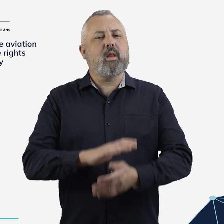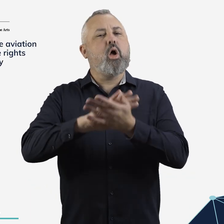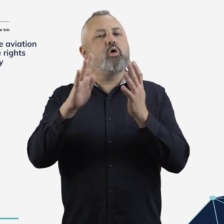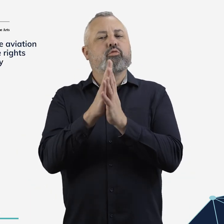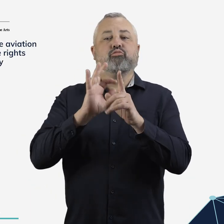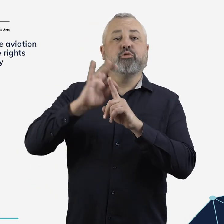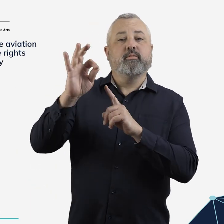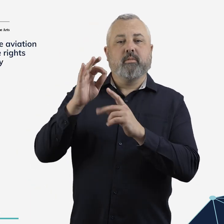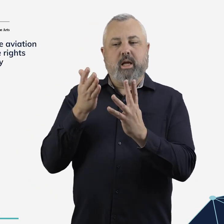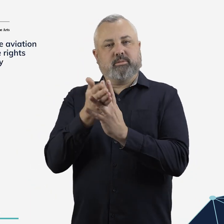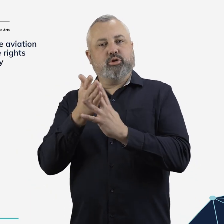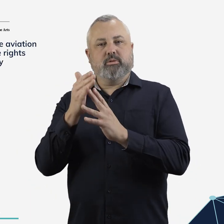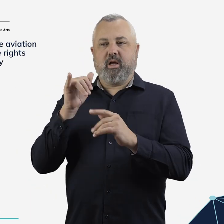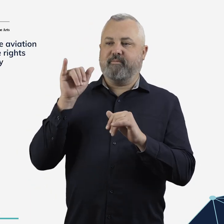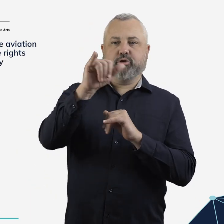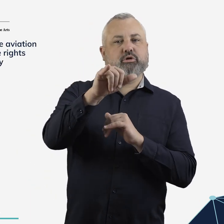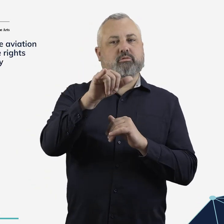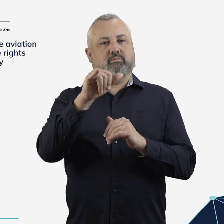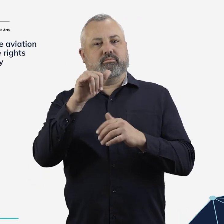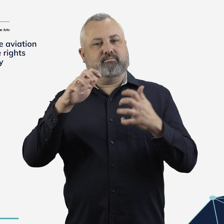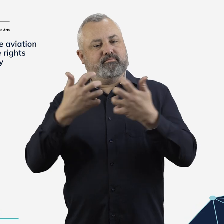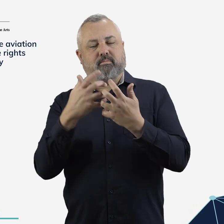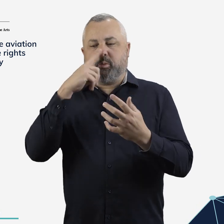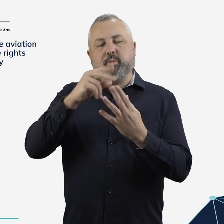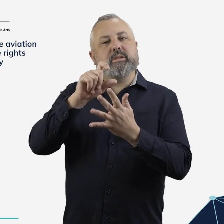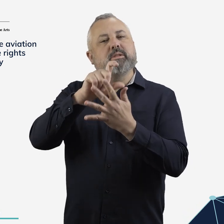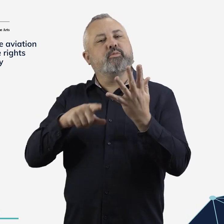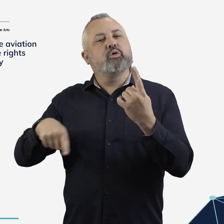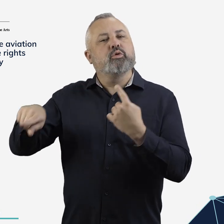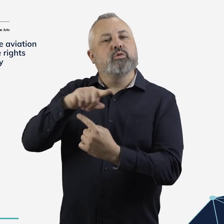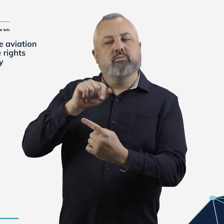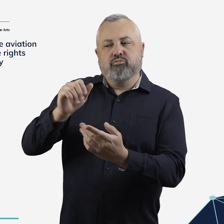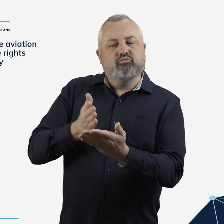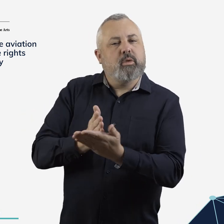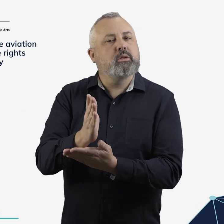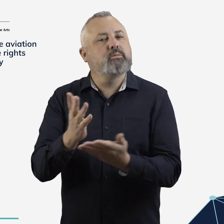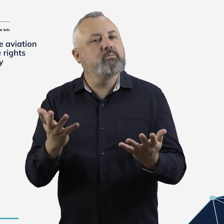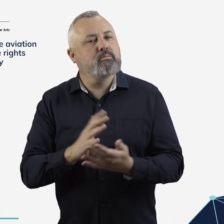Delivering an accessible aviation sector that protects the rights of people with disability